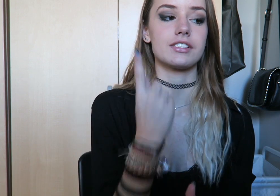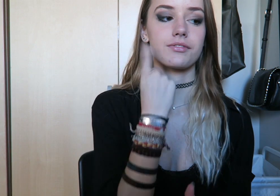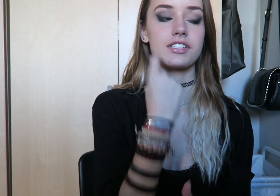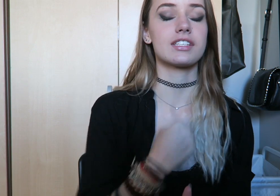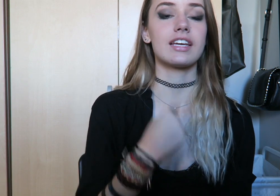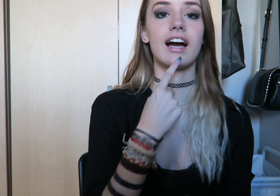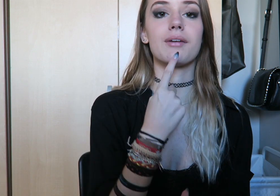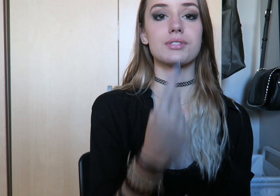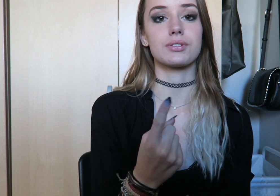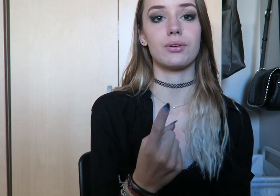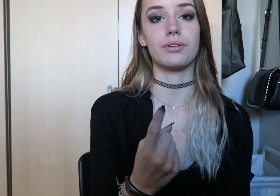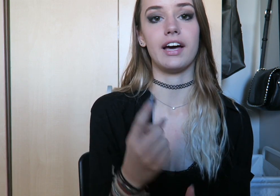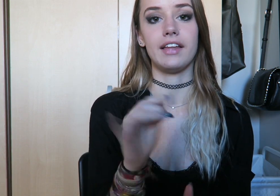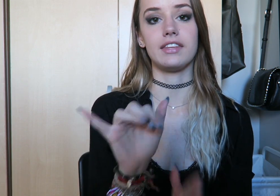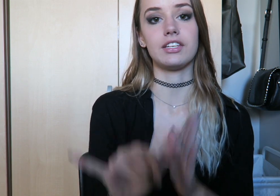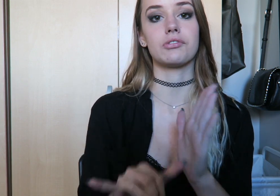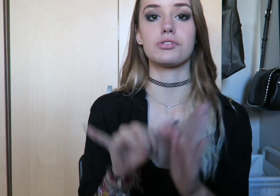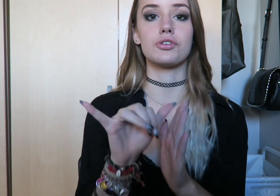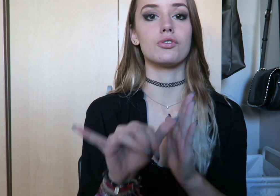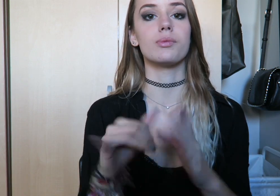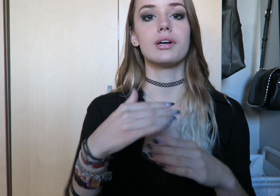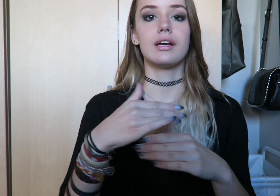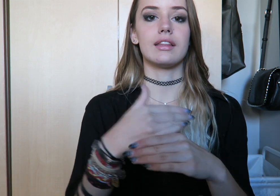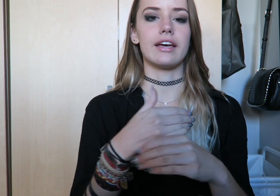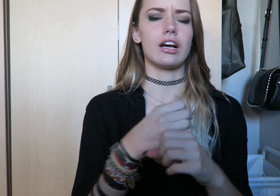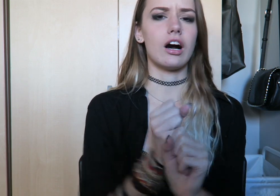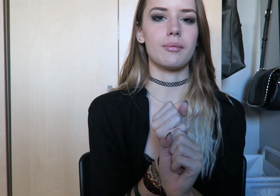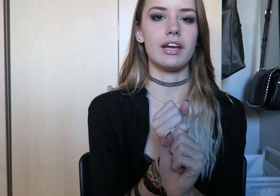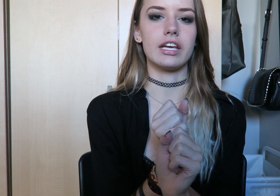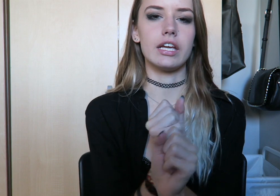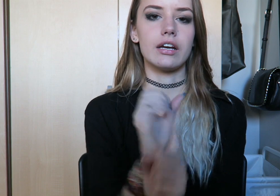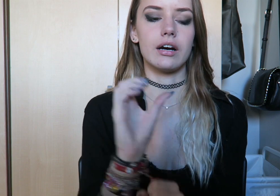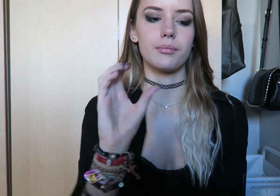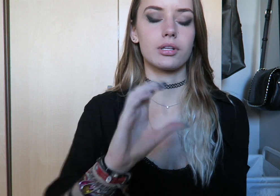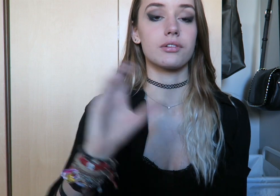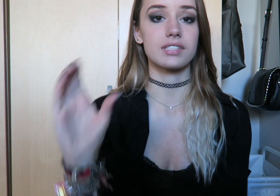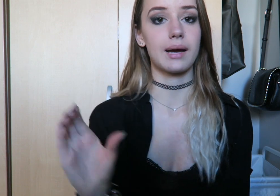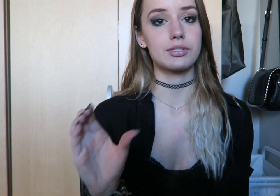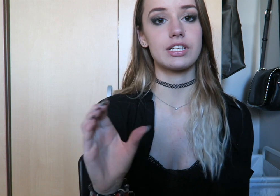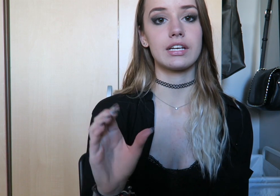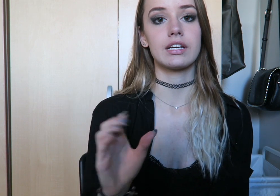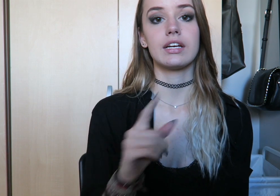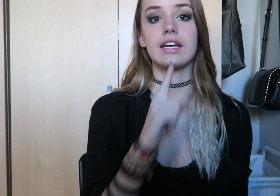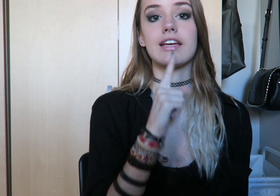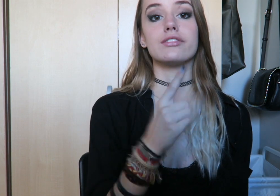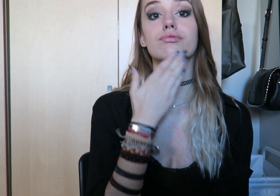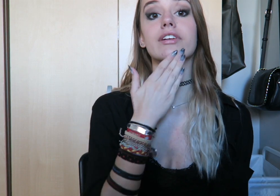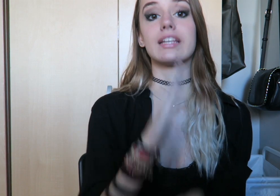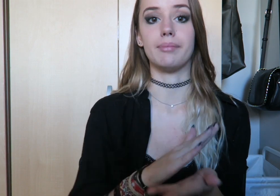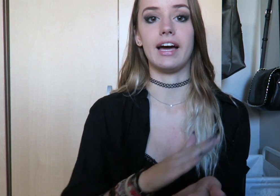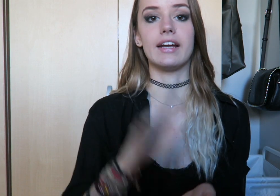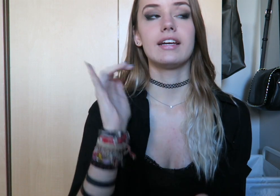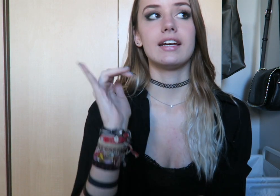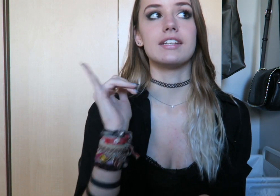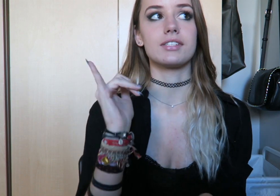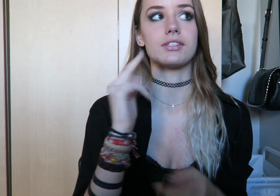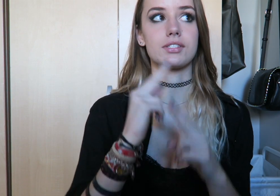Recently I was recently told that the YouTube 'Automated Closed Captioning' is really bad.